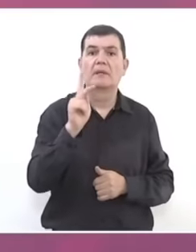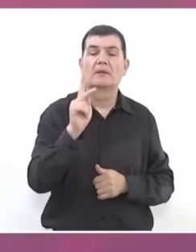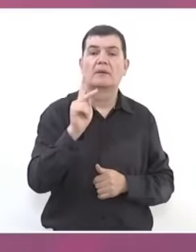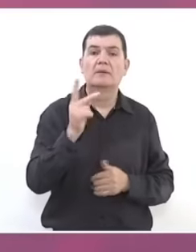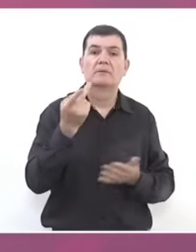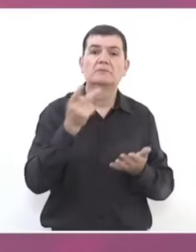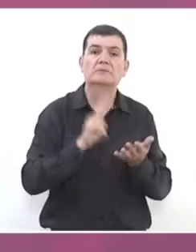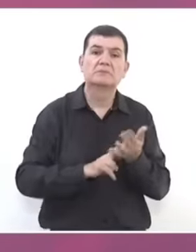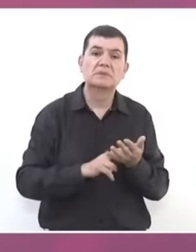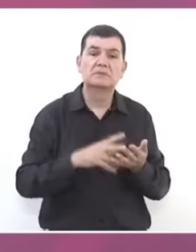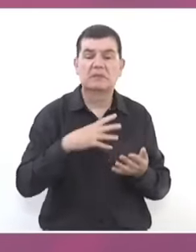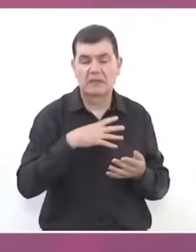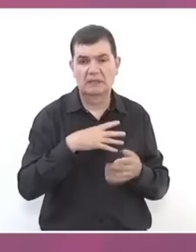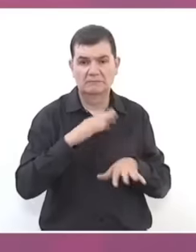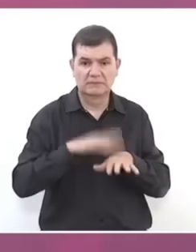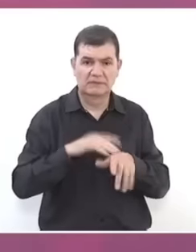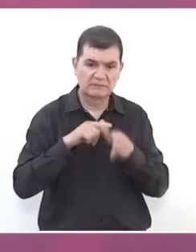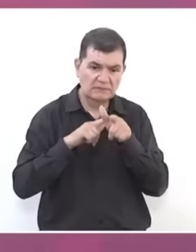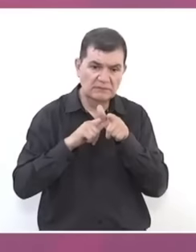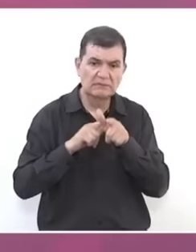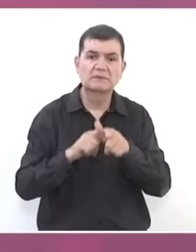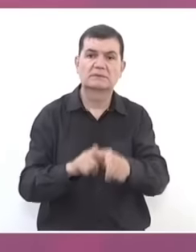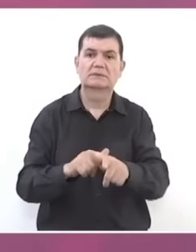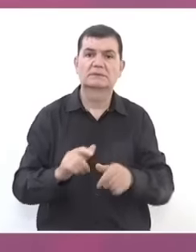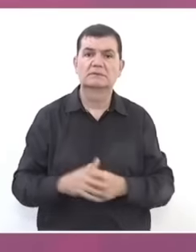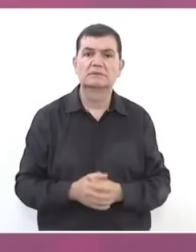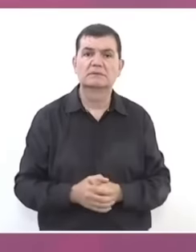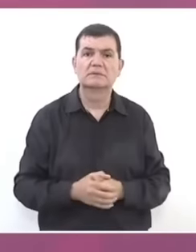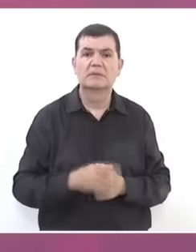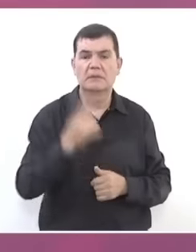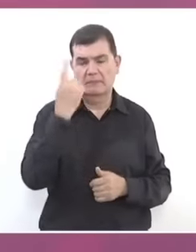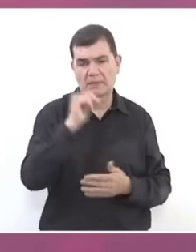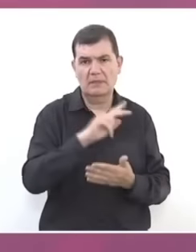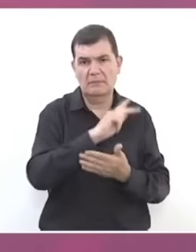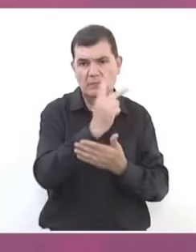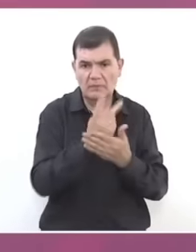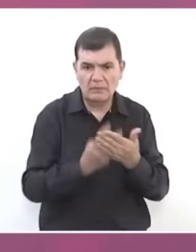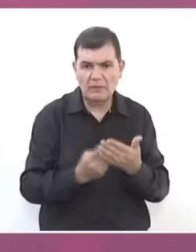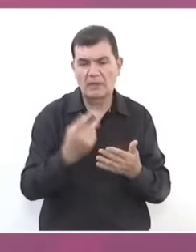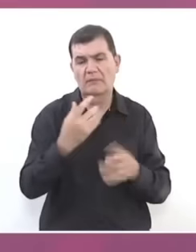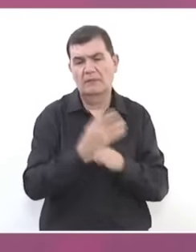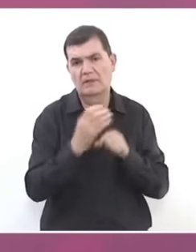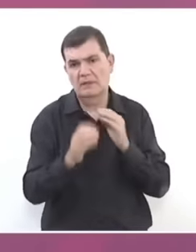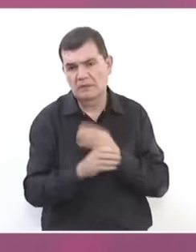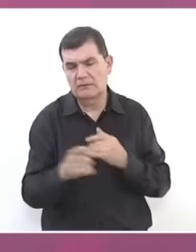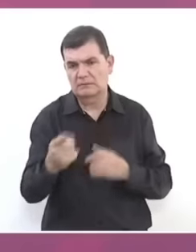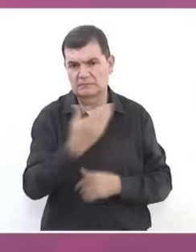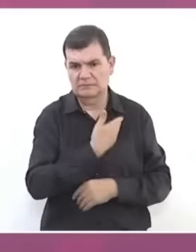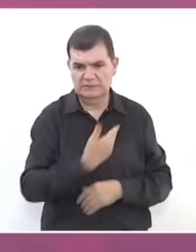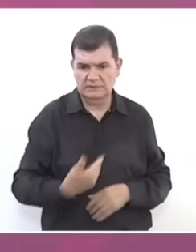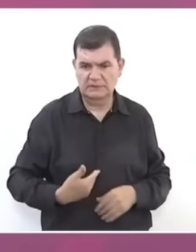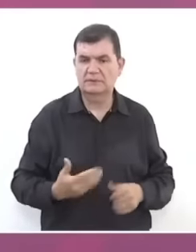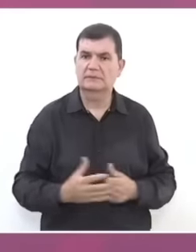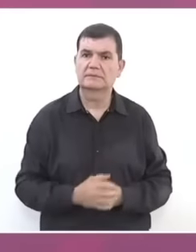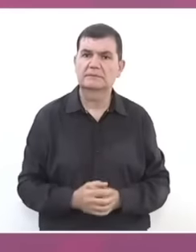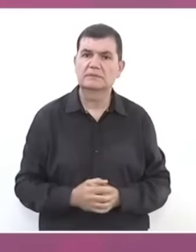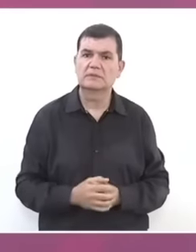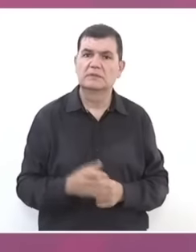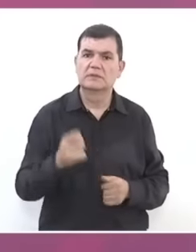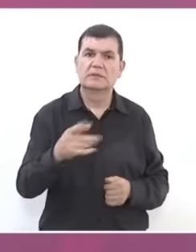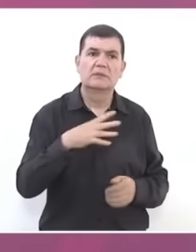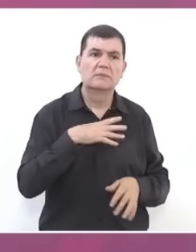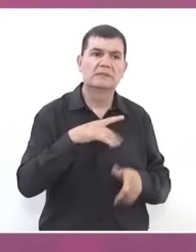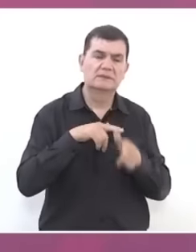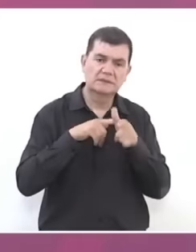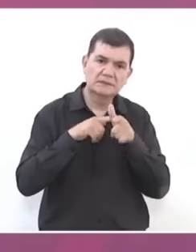we are going to give continuity to the programs and actions of the president We are going to continue with the